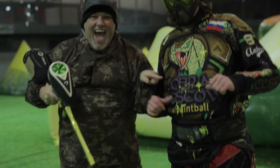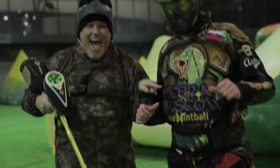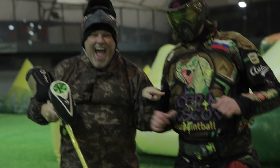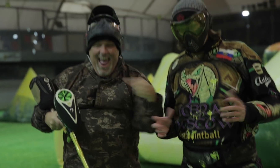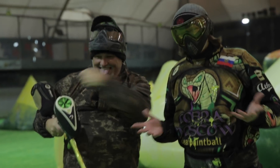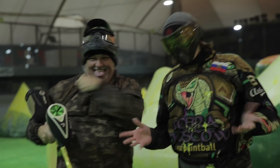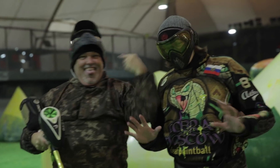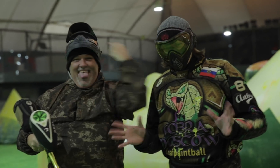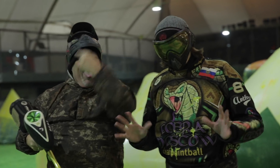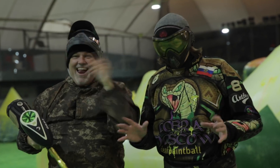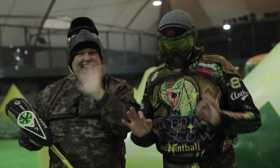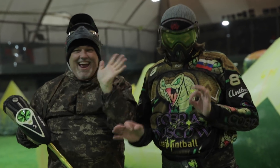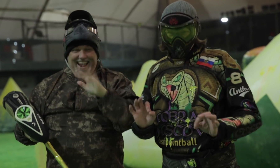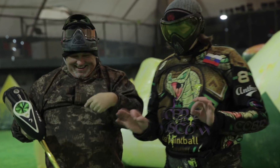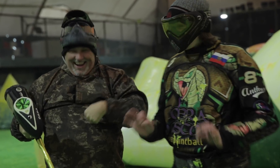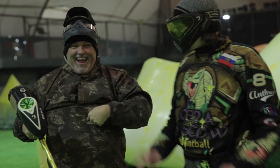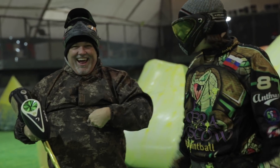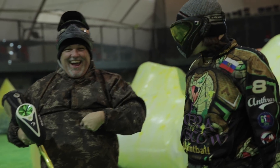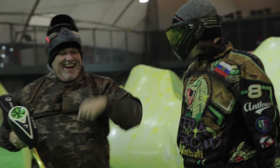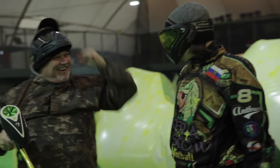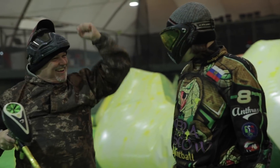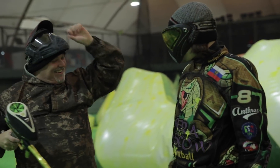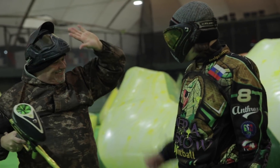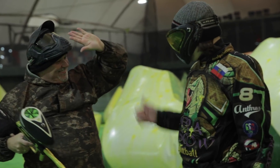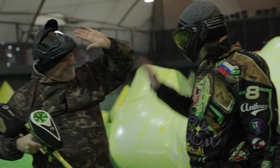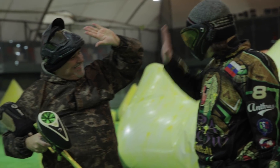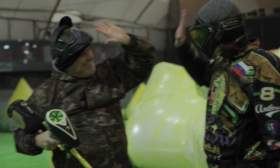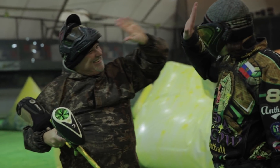See! I didn't hit his face, only his abdomen! Yes!